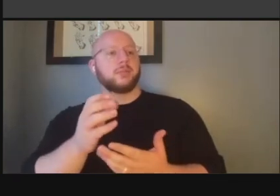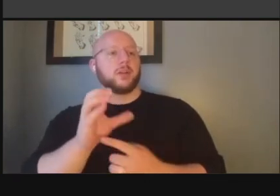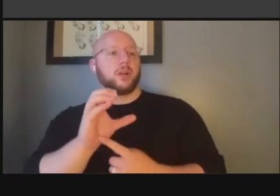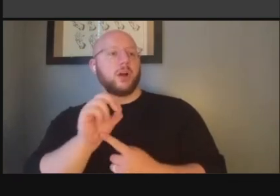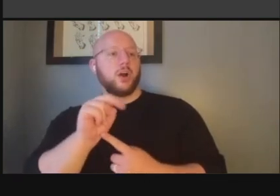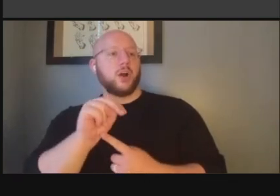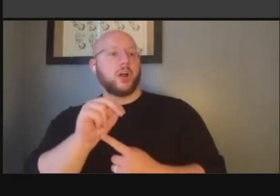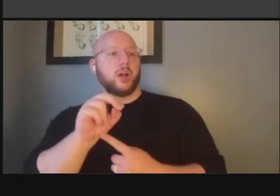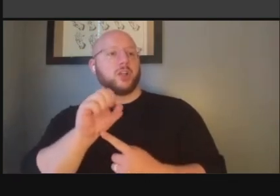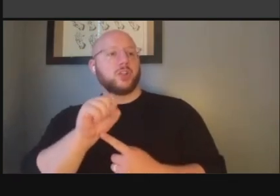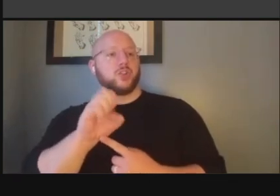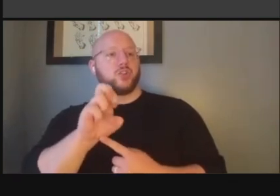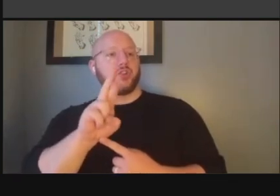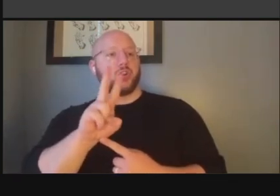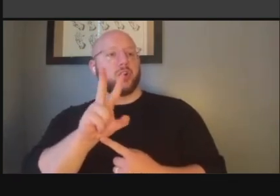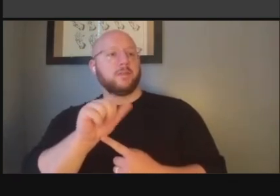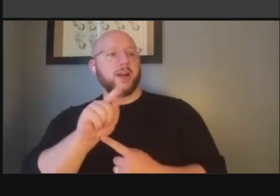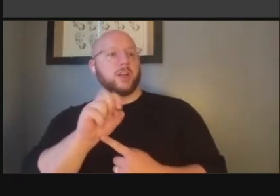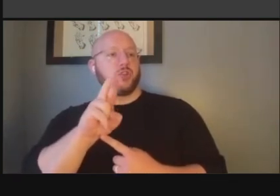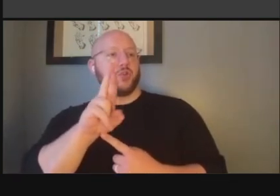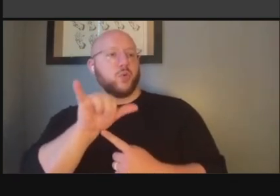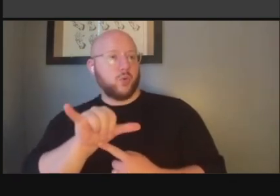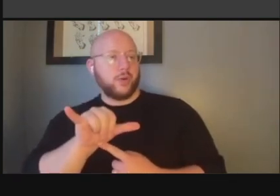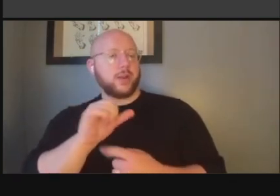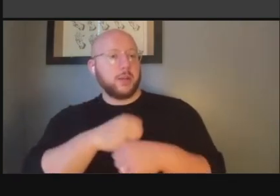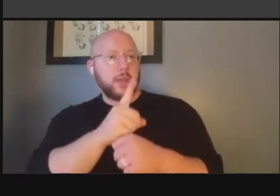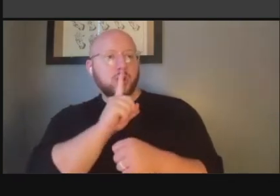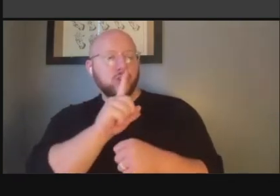native plant species are planted for example